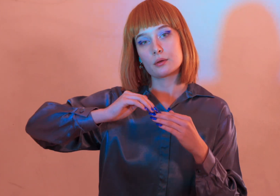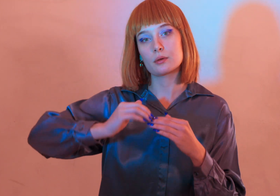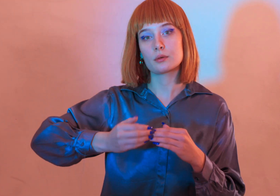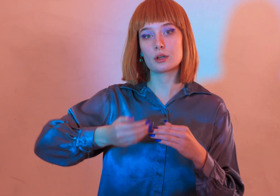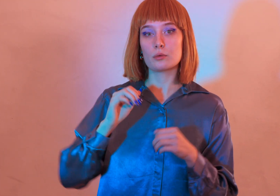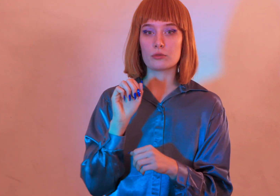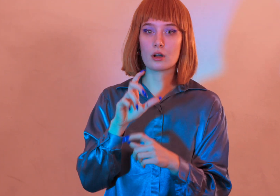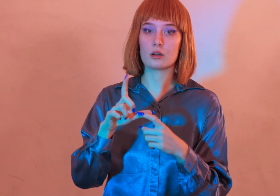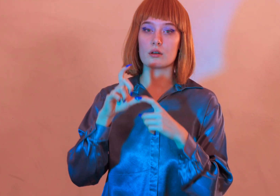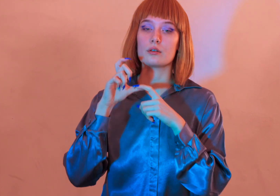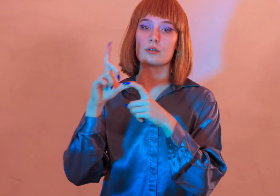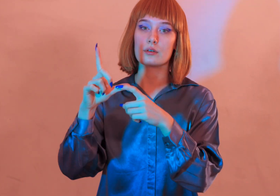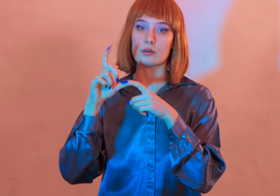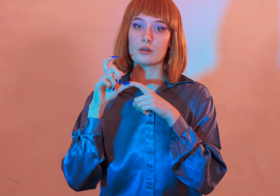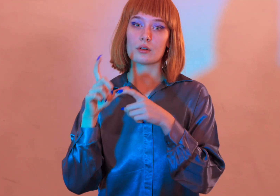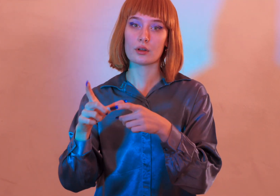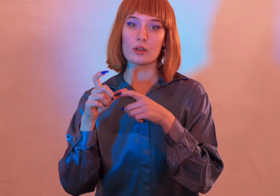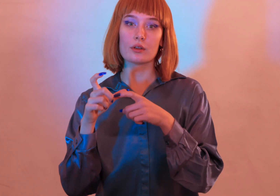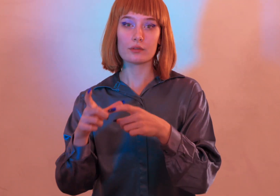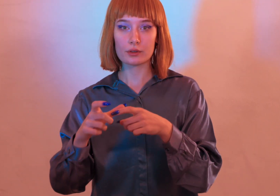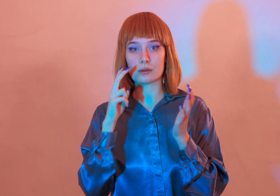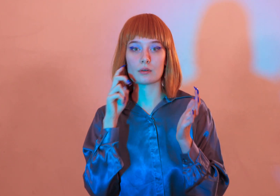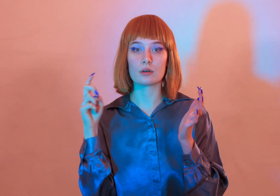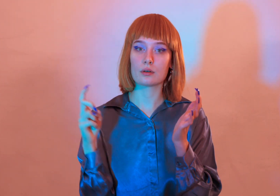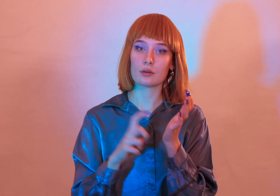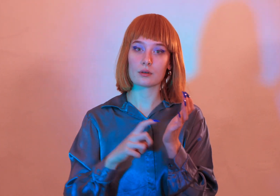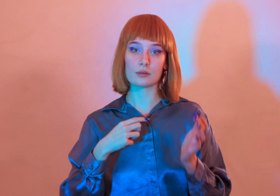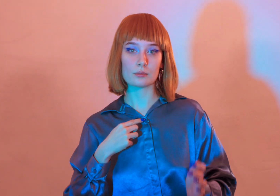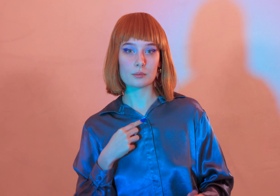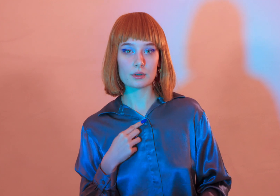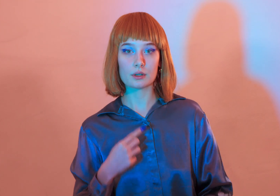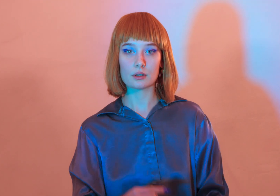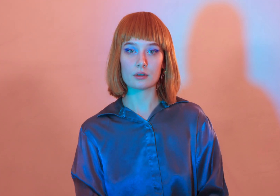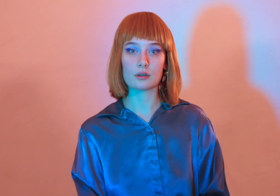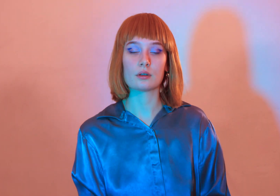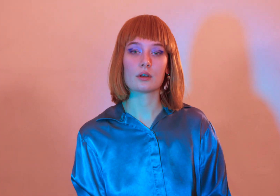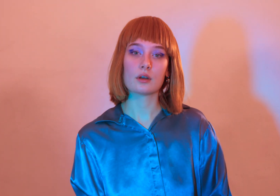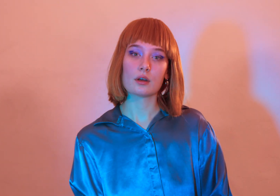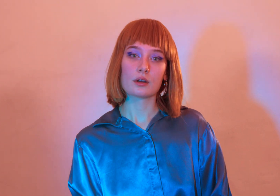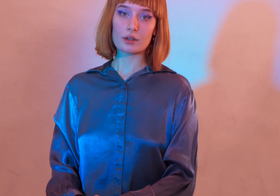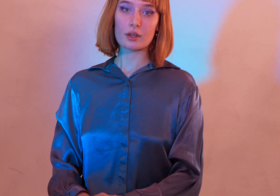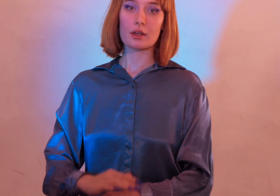how i'm gonna run if you can make me out